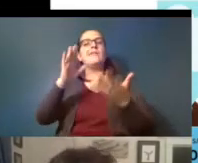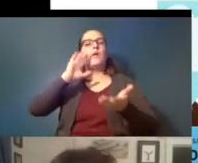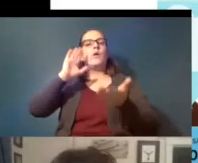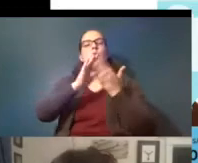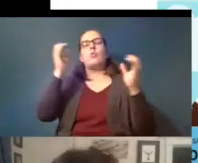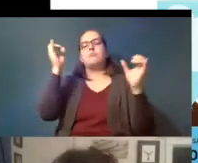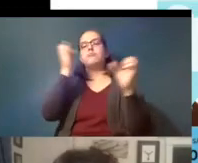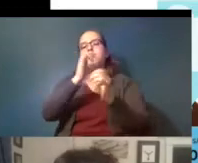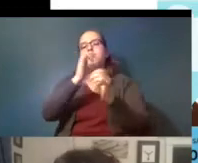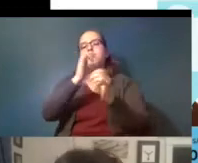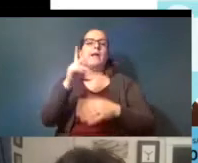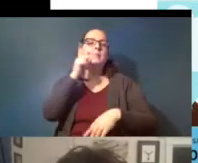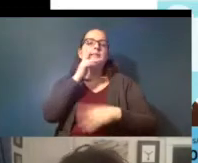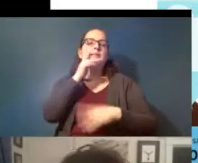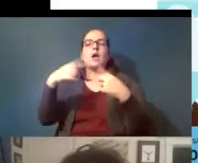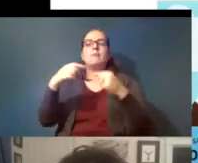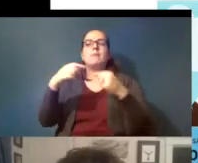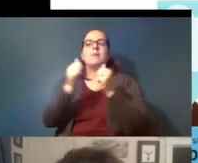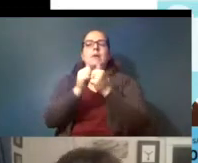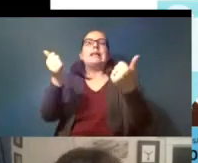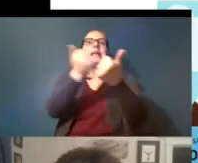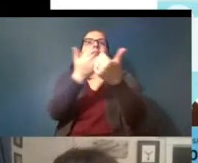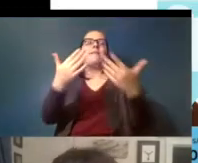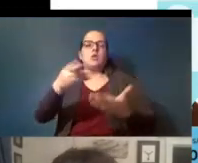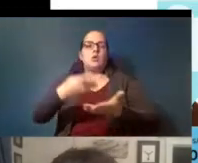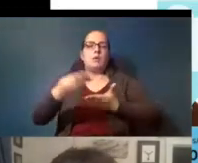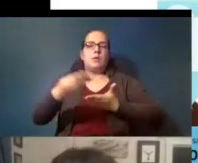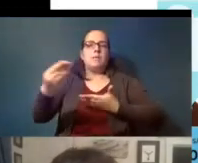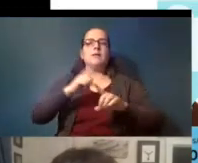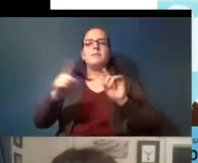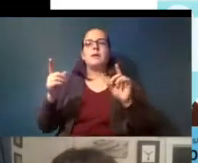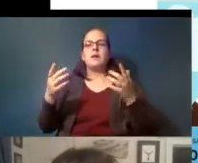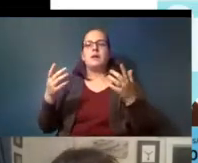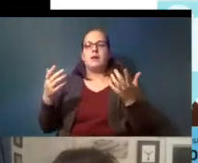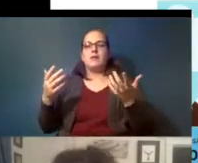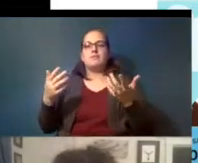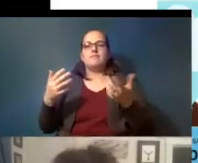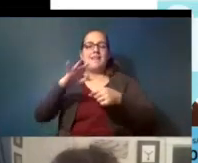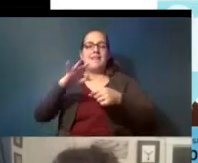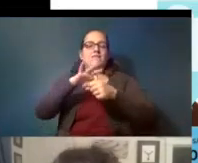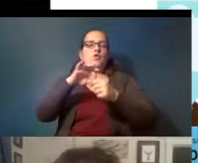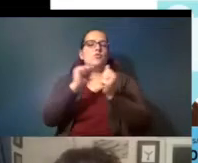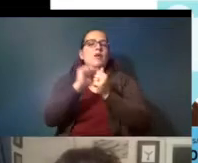of plastic that comes with everything you buy but you know vote you know vote with your dollars buy